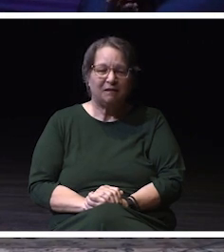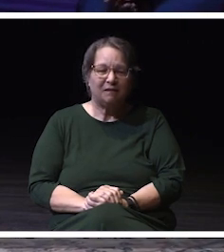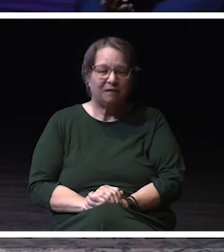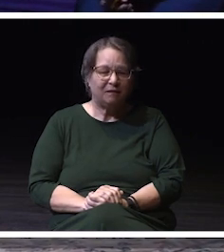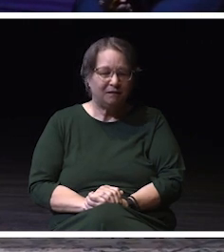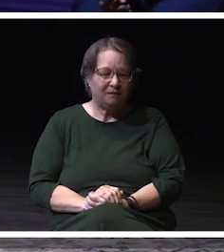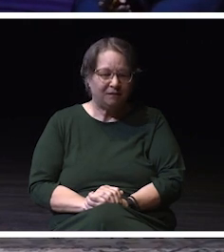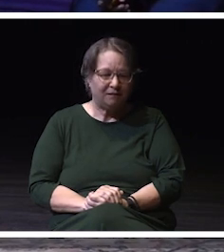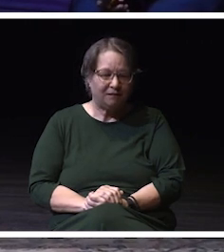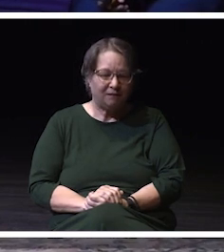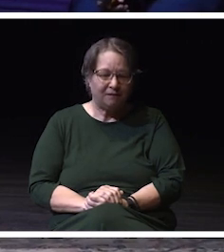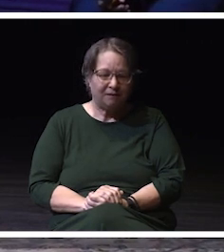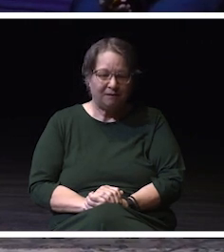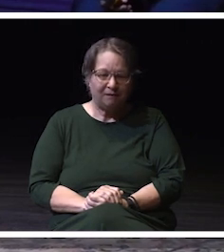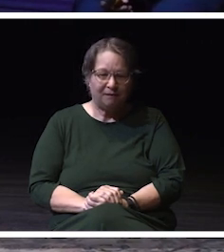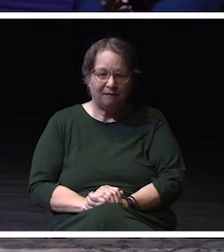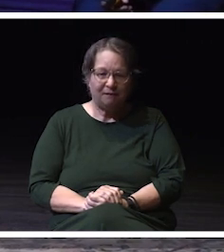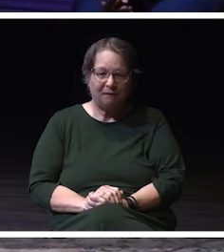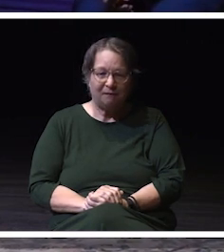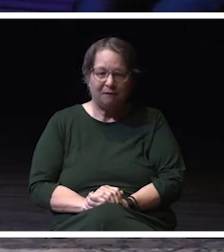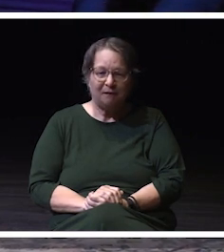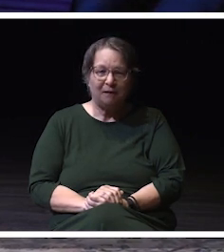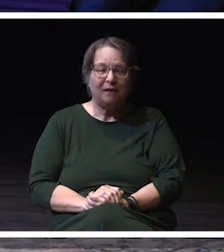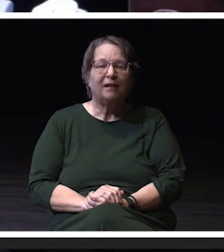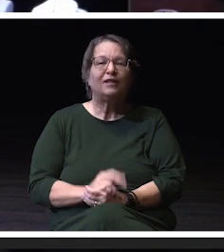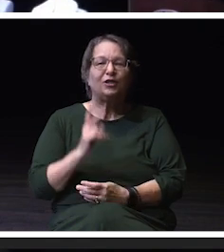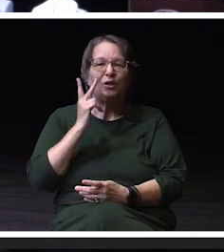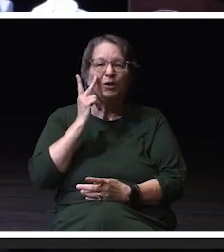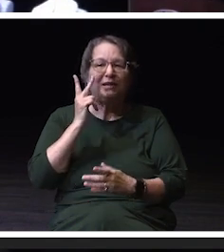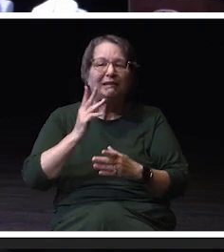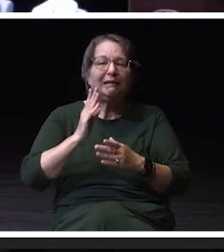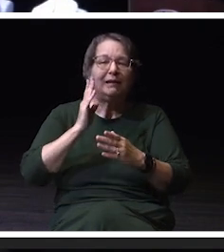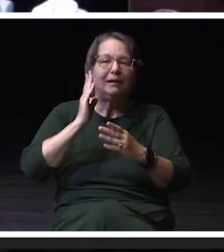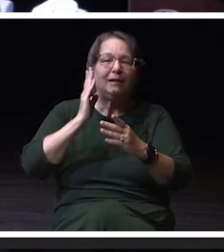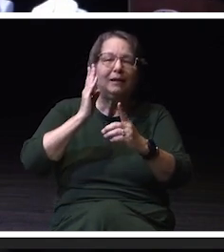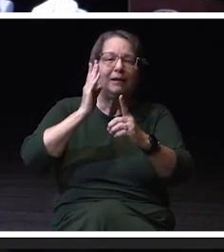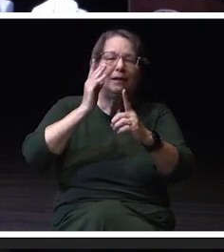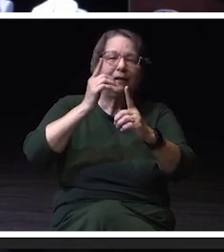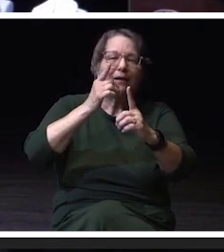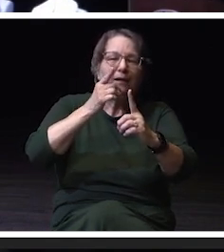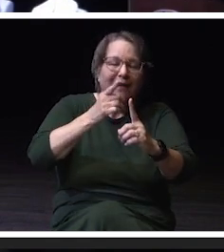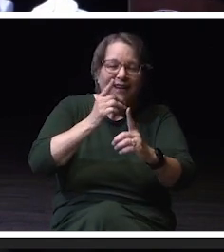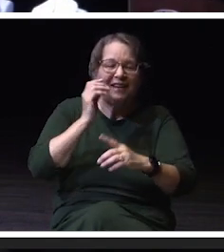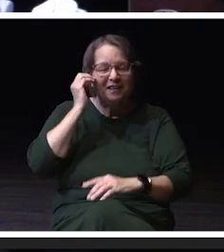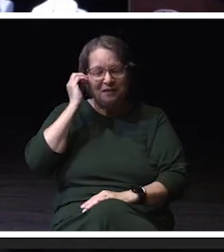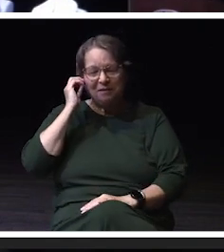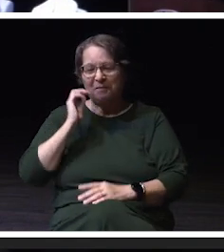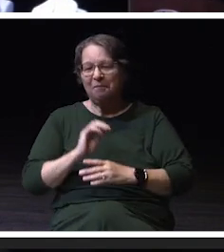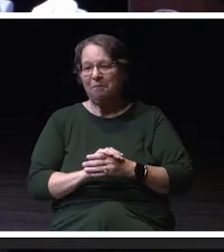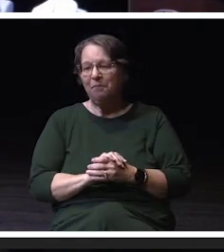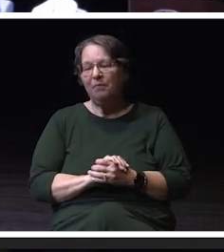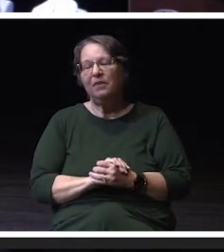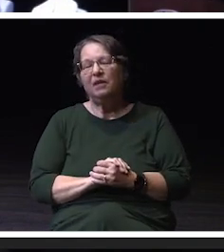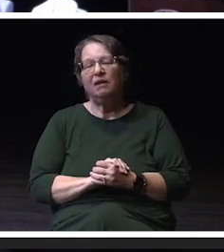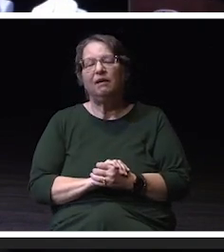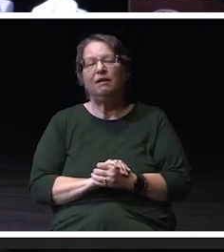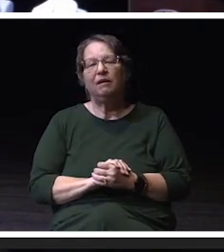And the lights at the end of the tunnel. So. Yeah, we got it. Yeah. Right. So, you know, you you think about